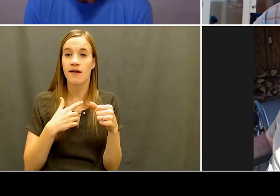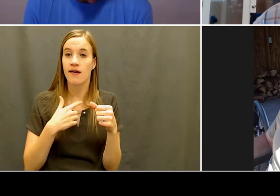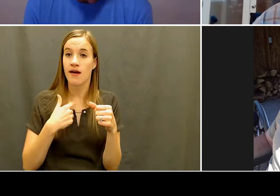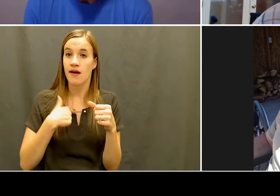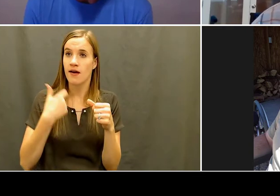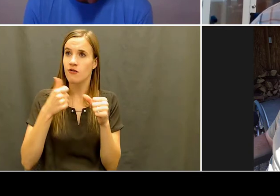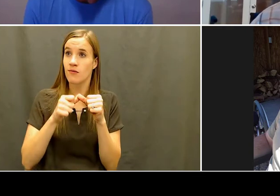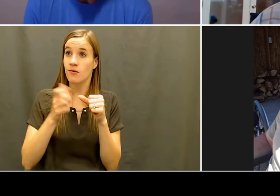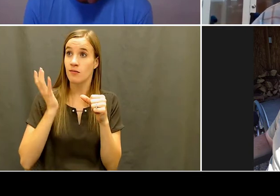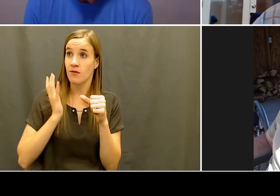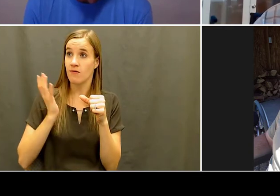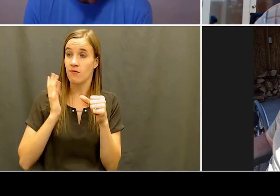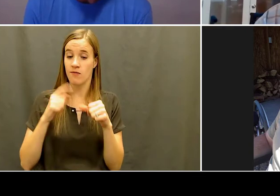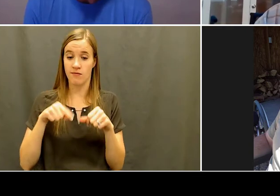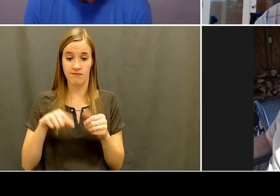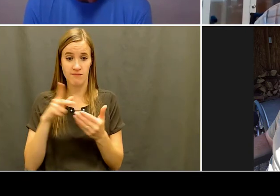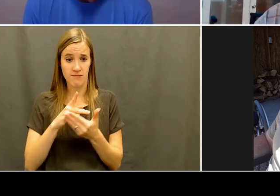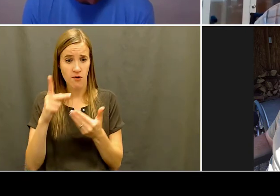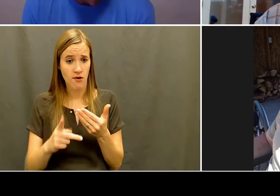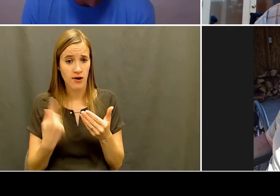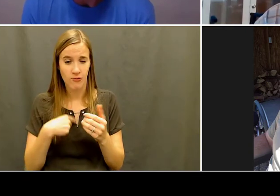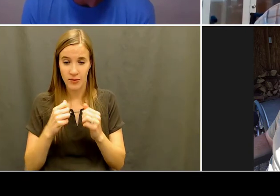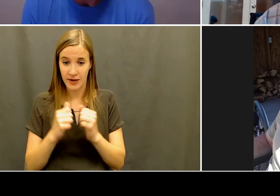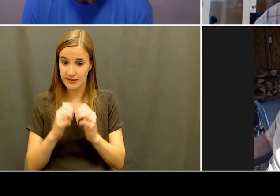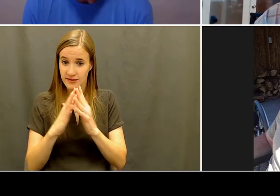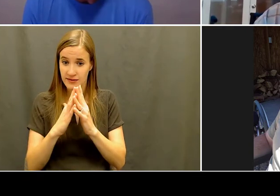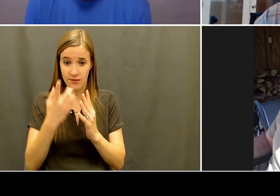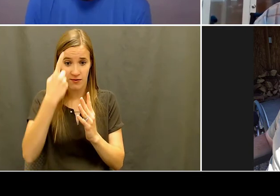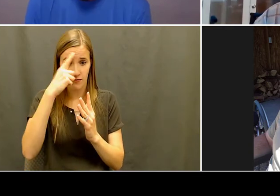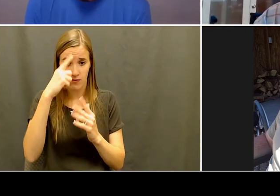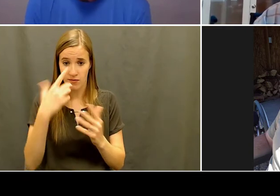that question is, is it accessible? Can we can we